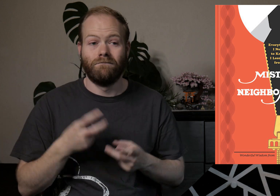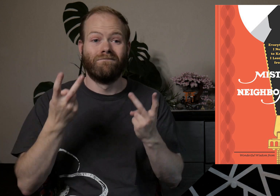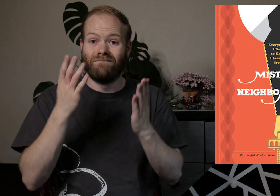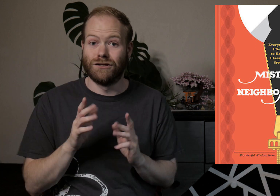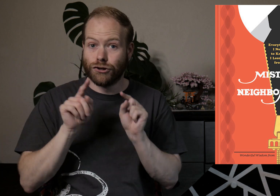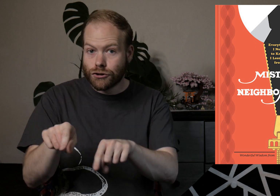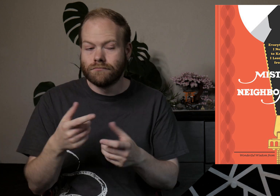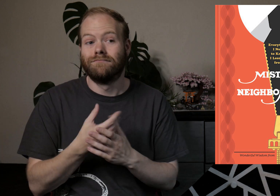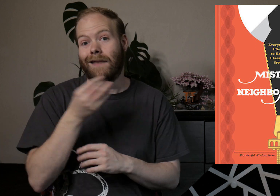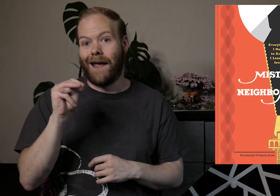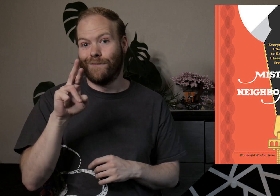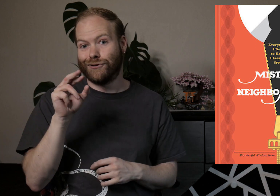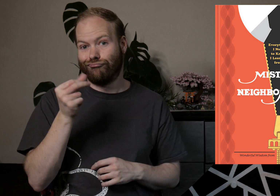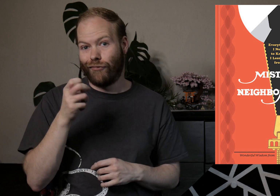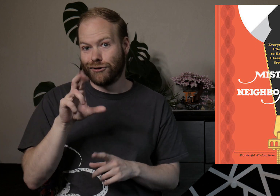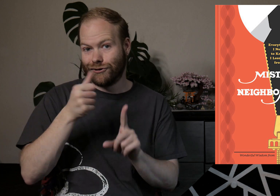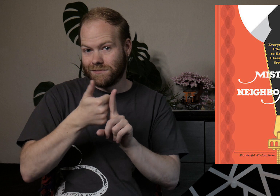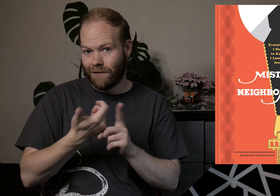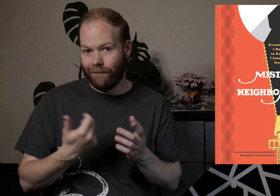the visitors to it, and Mr. Rogers himself.